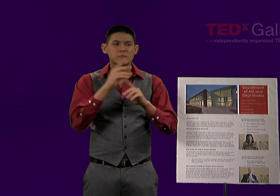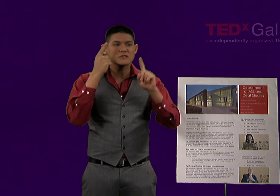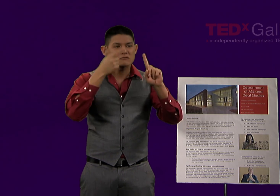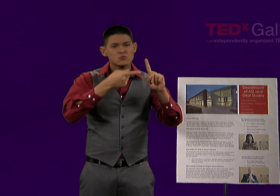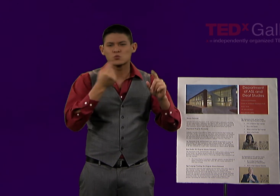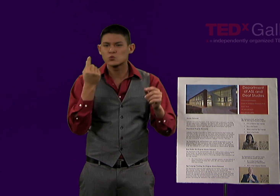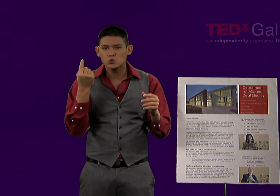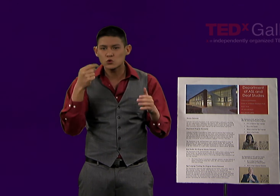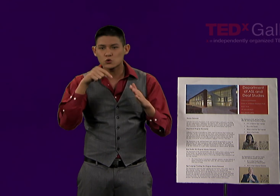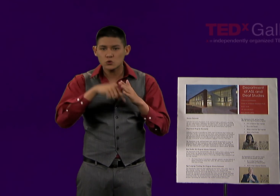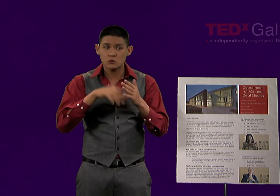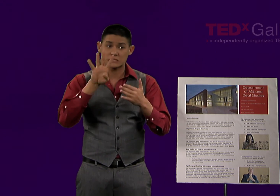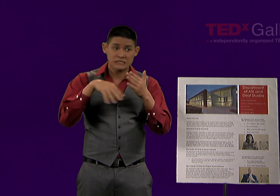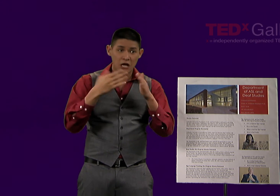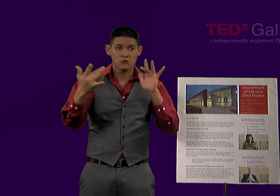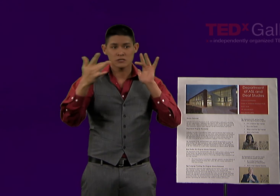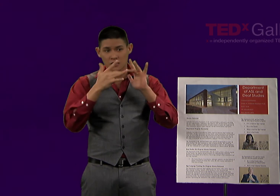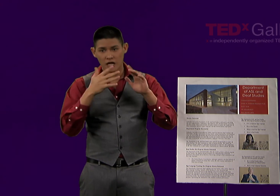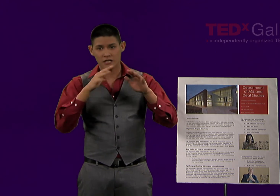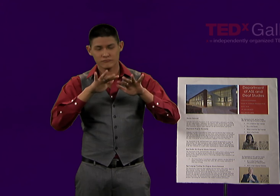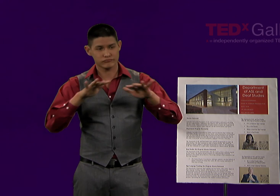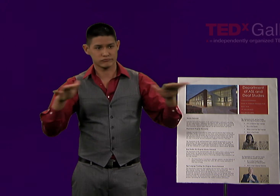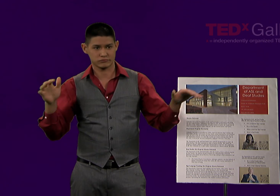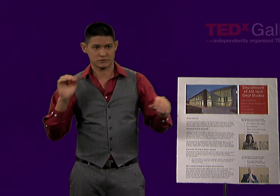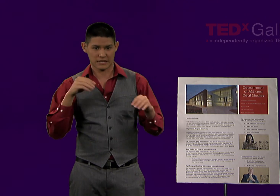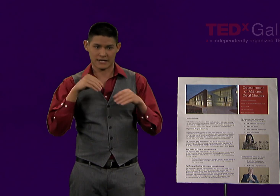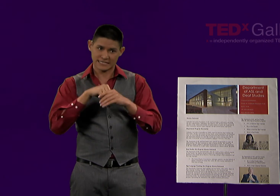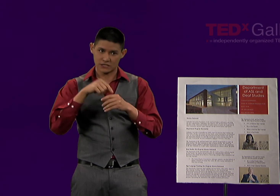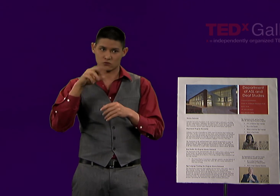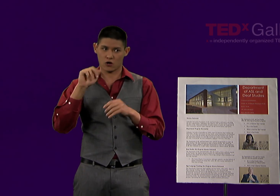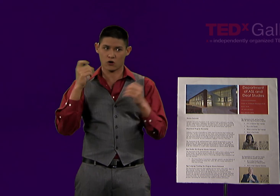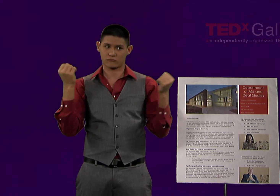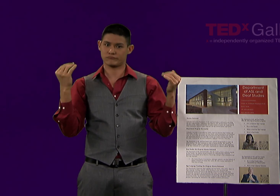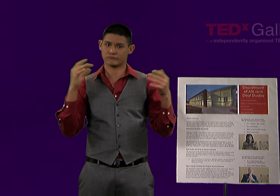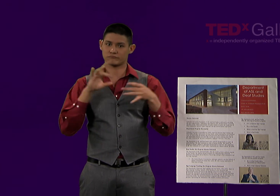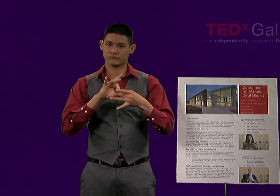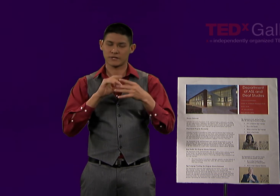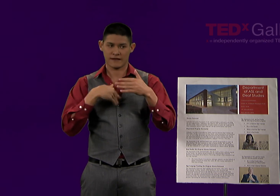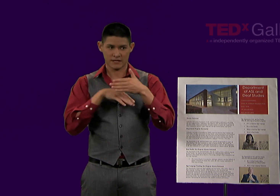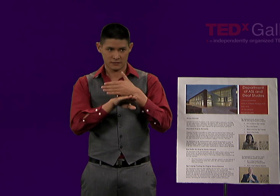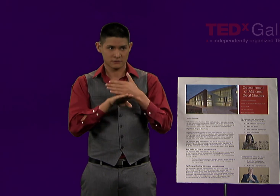about your business and the opportunities that your field or business presents.